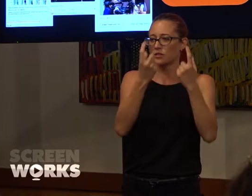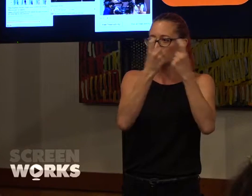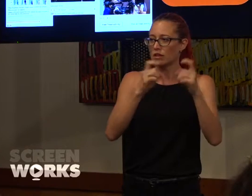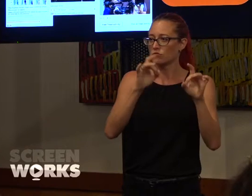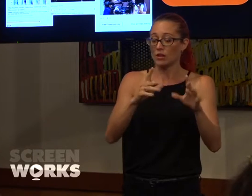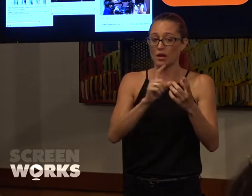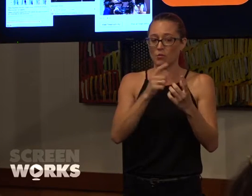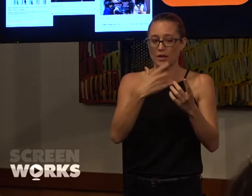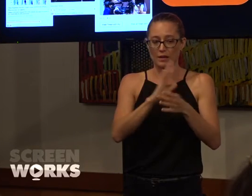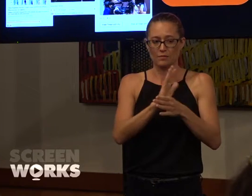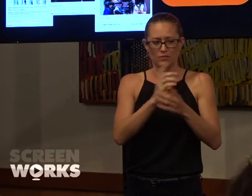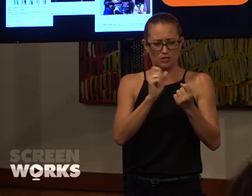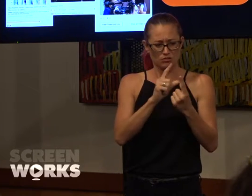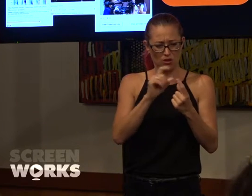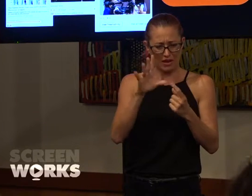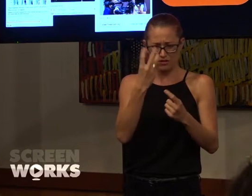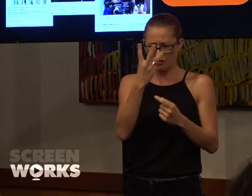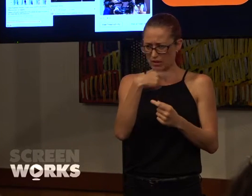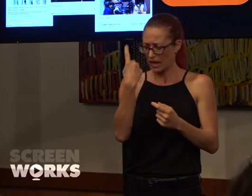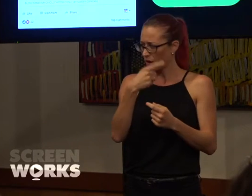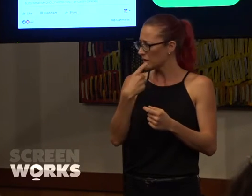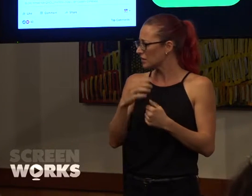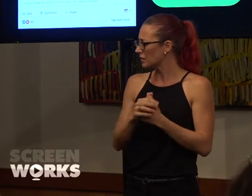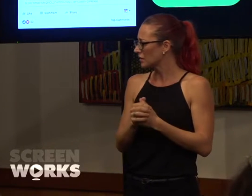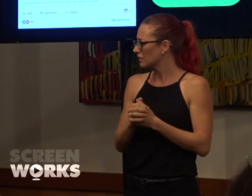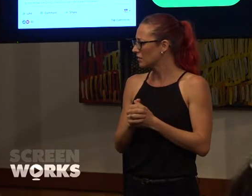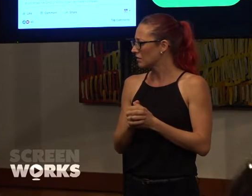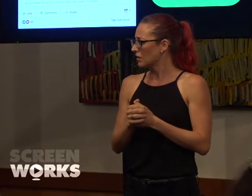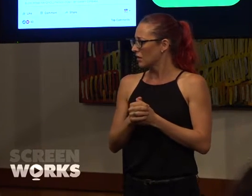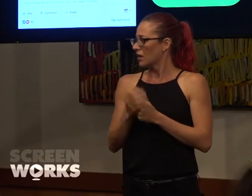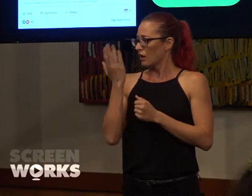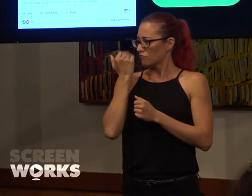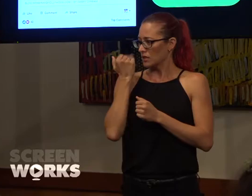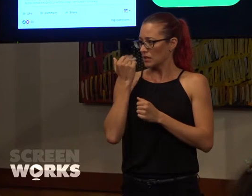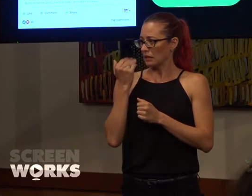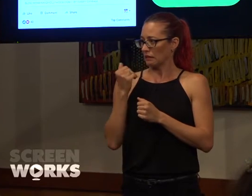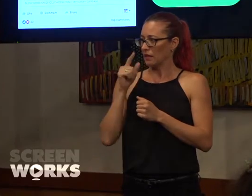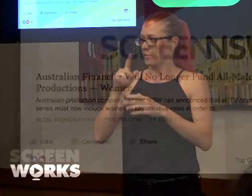out in three hours. In recent weeks and months we've stepped up our push for